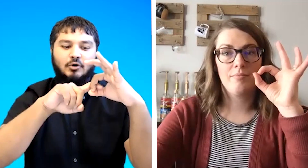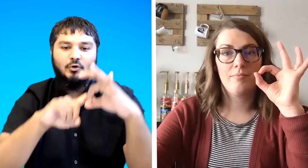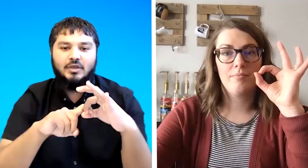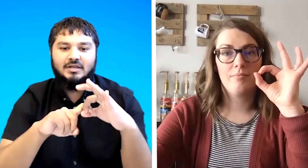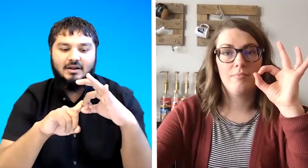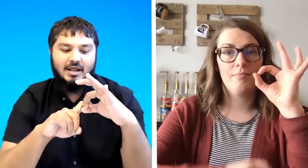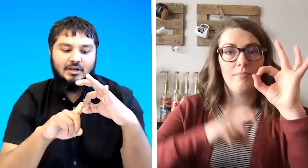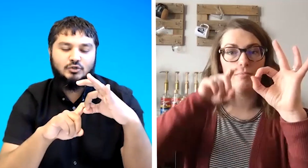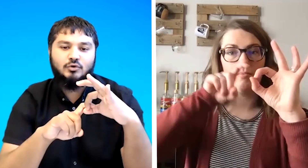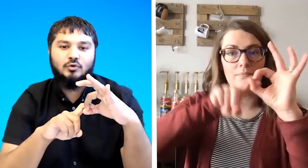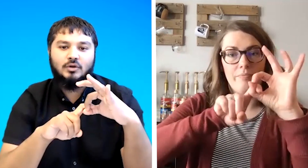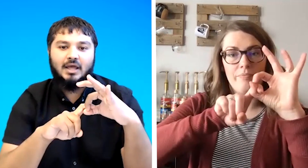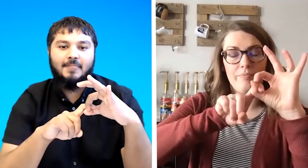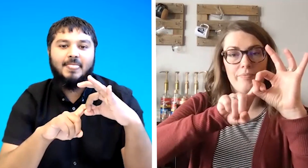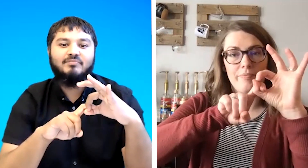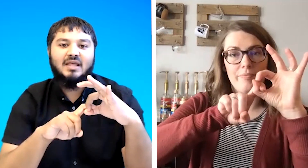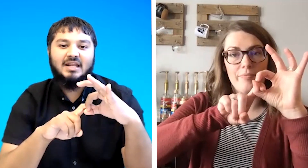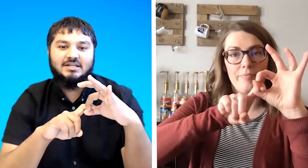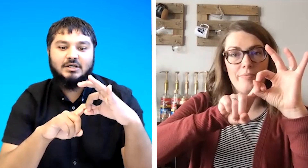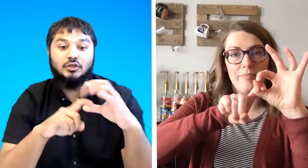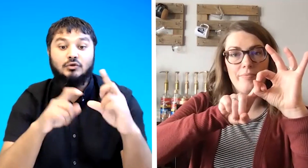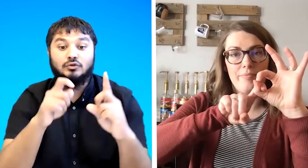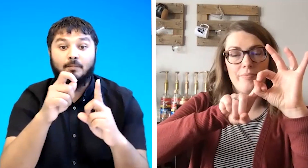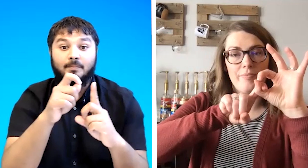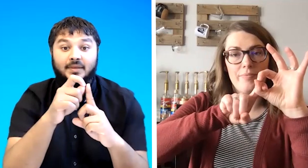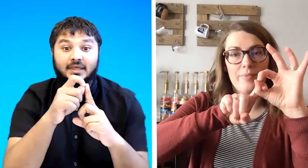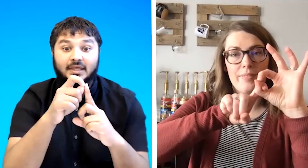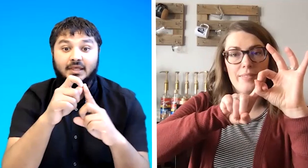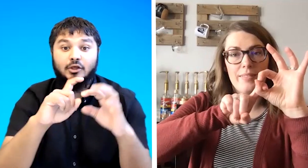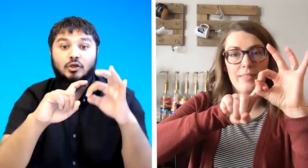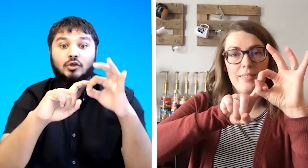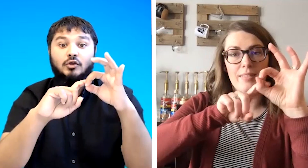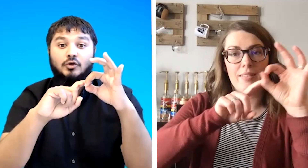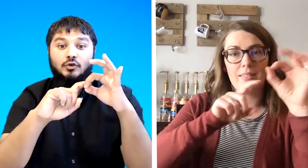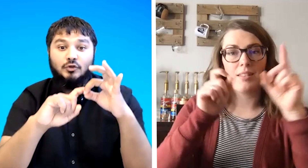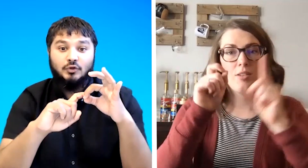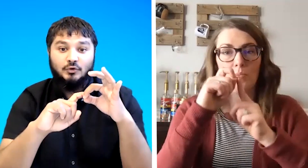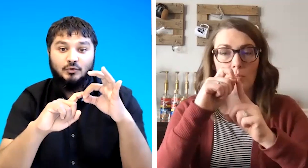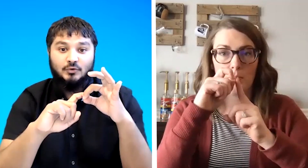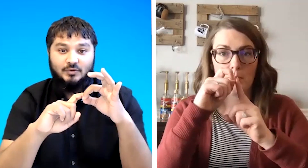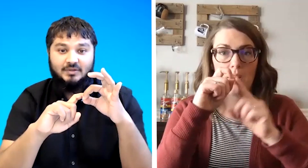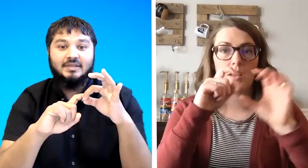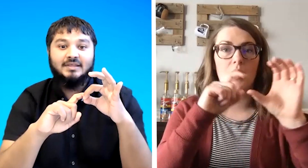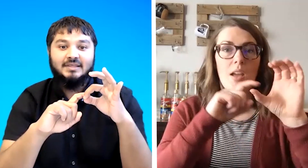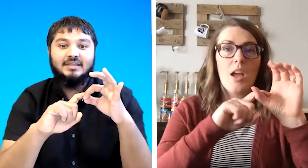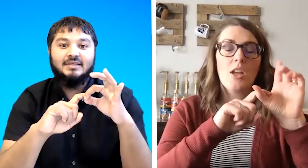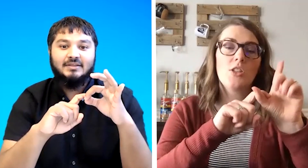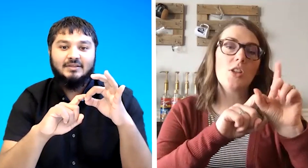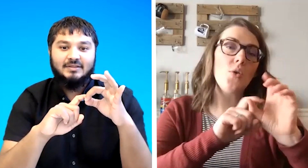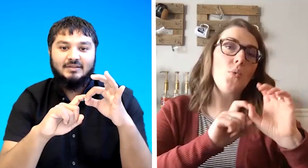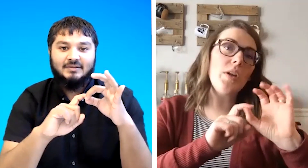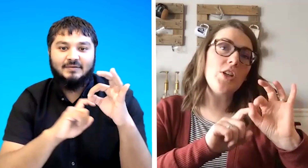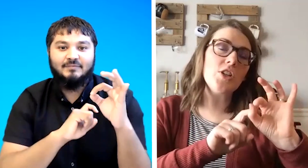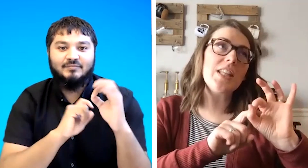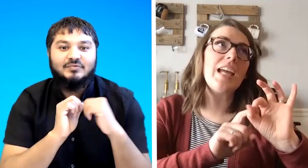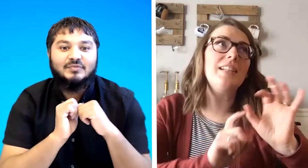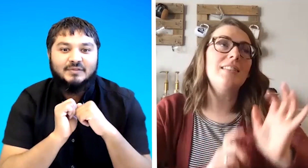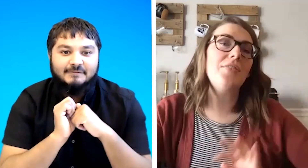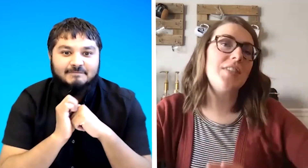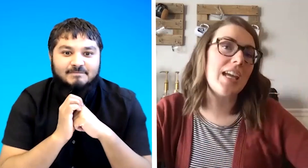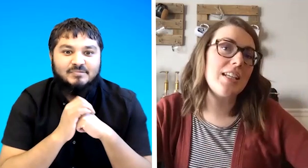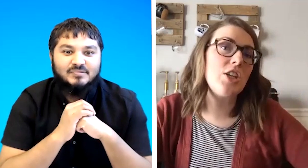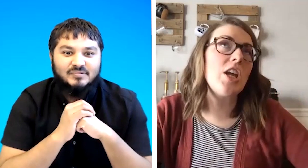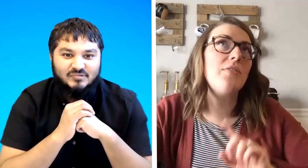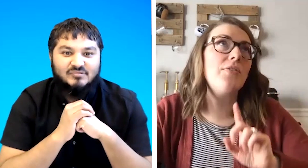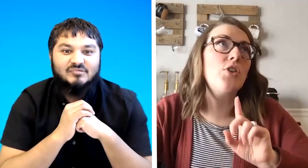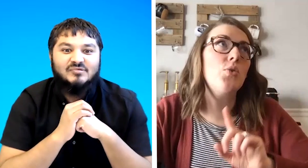hook it down and it should look like a letter q so p q so when you're saying left-handed if you're